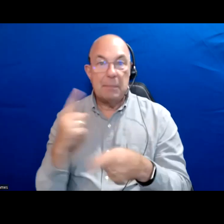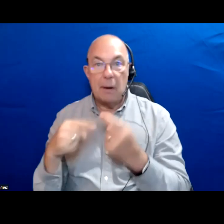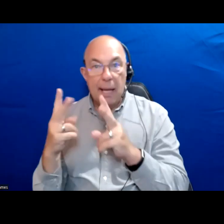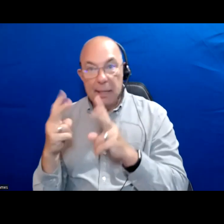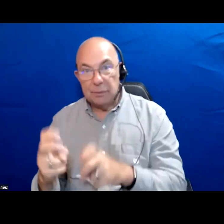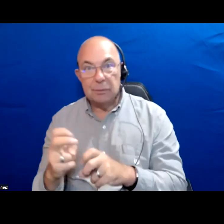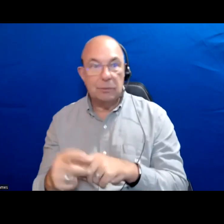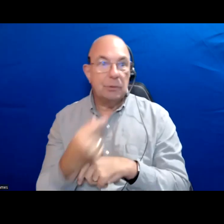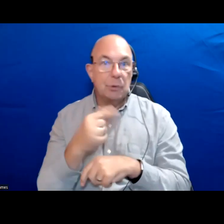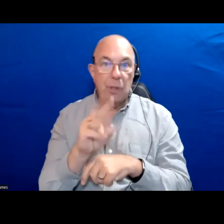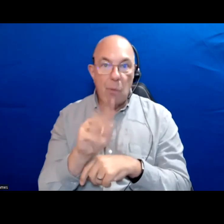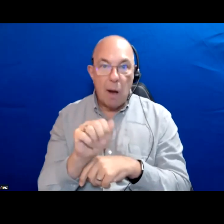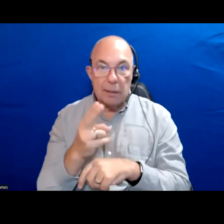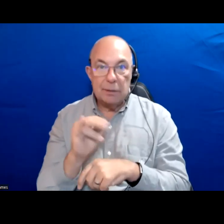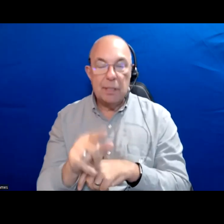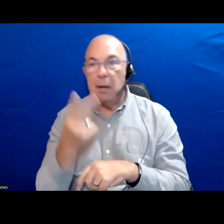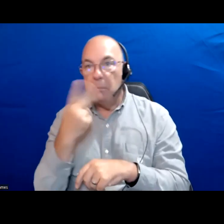is greenwashing or pink washing or whatever.